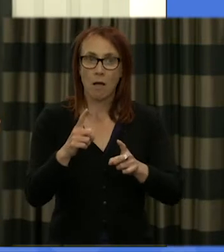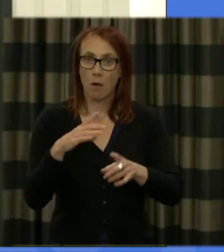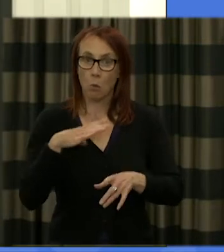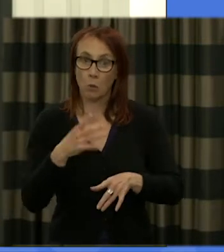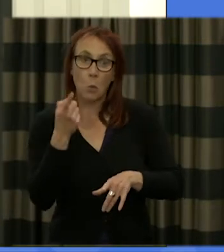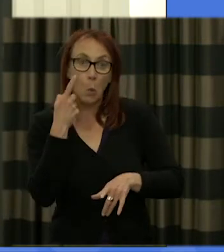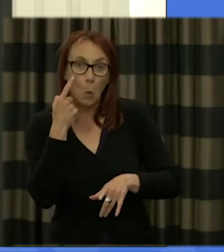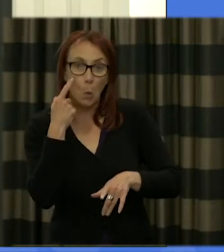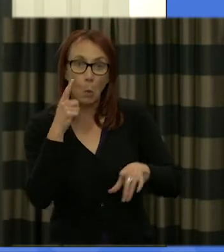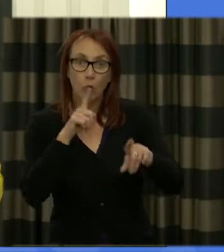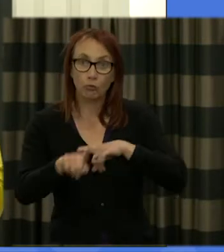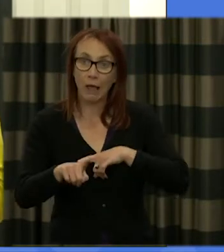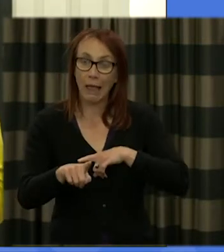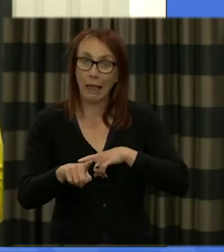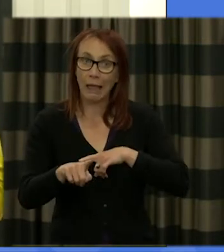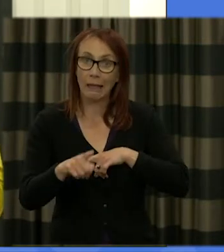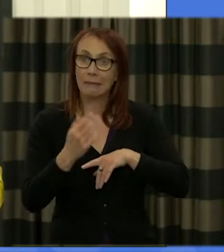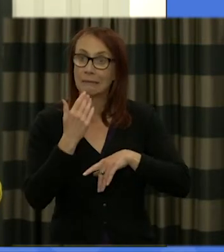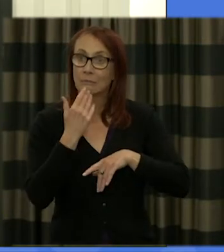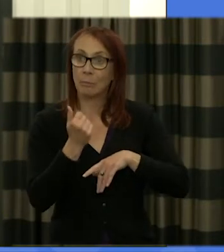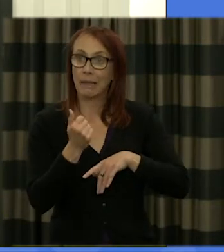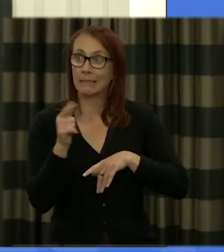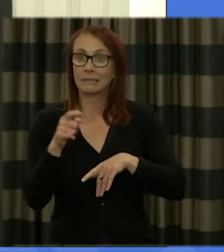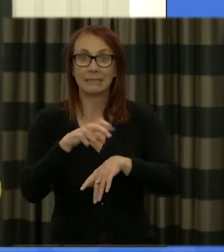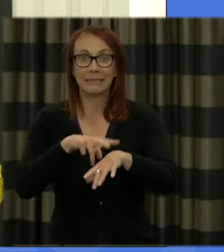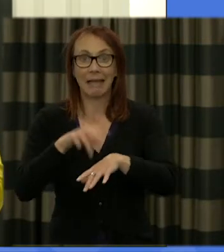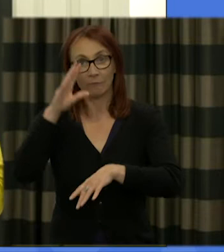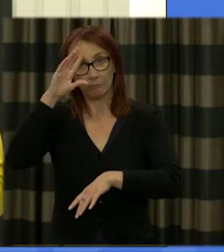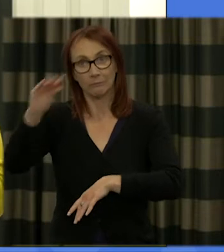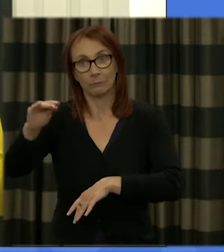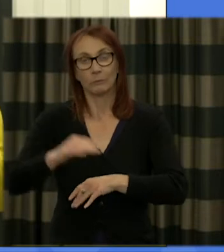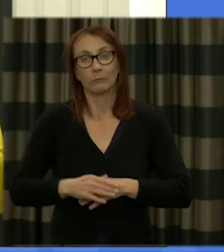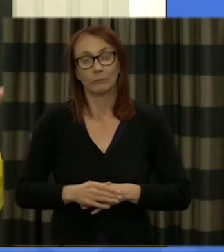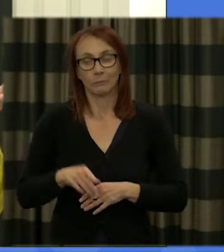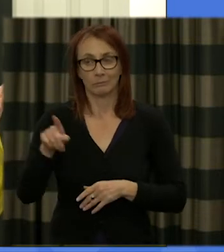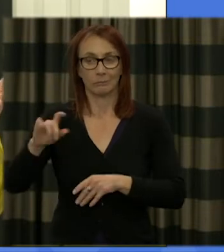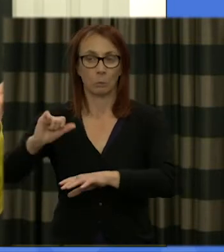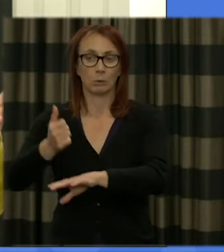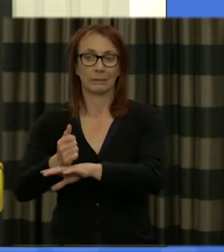try it out please get in touch with one of the Secretariat and they and the PR